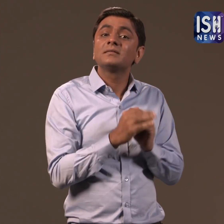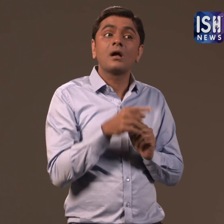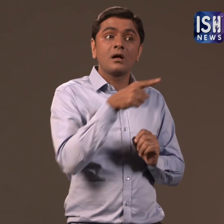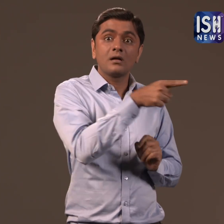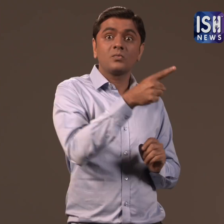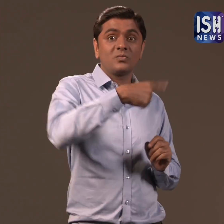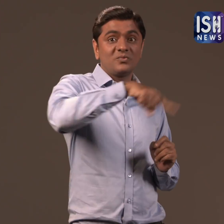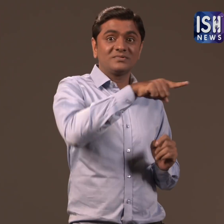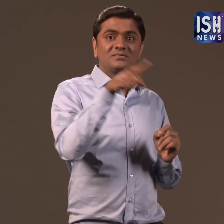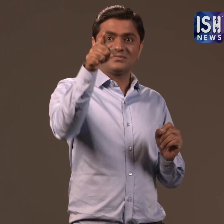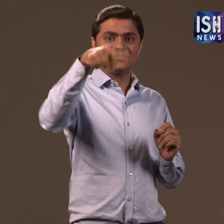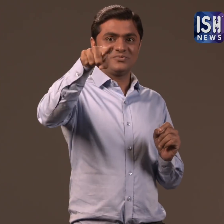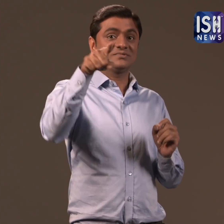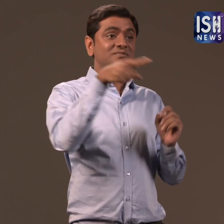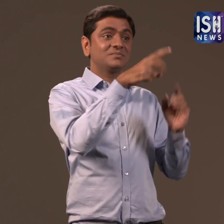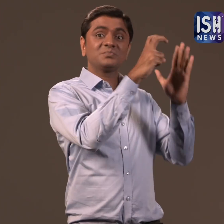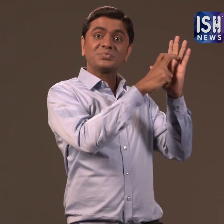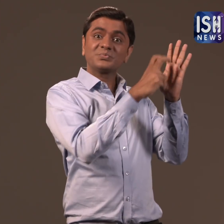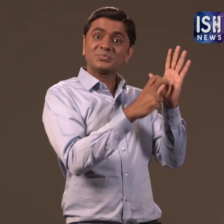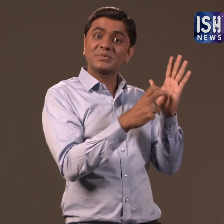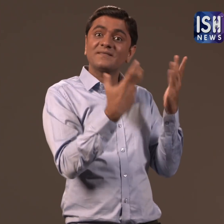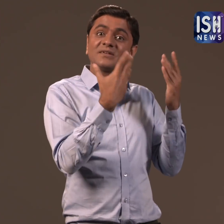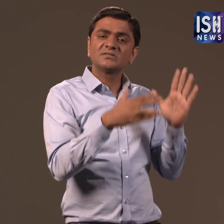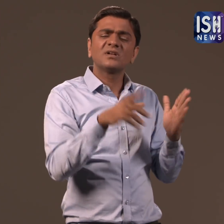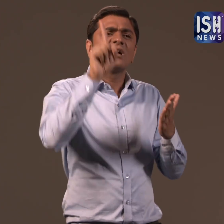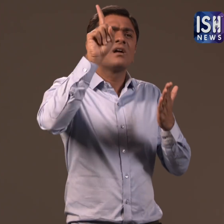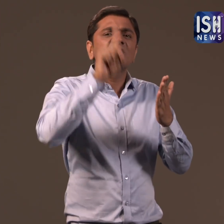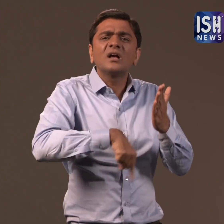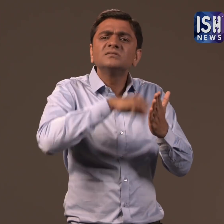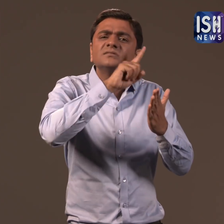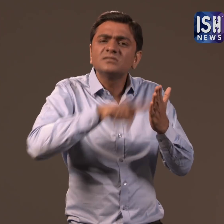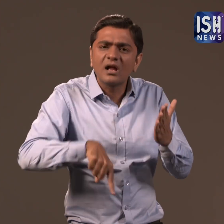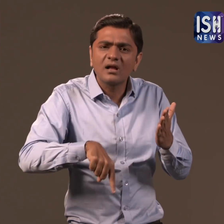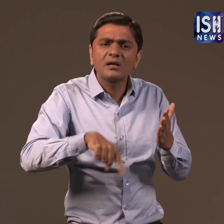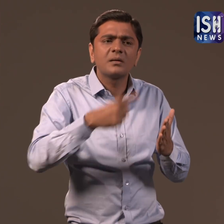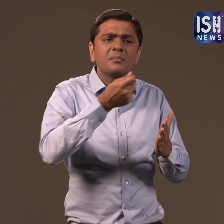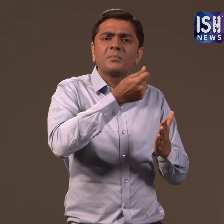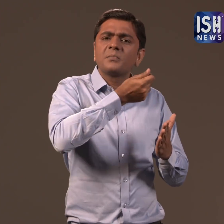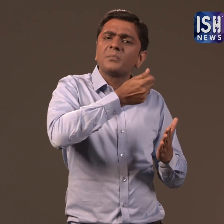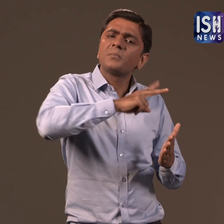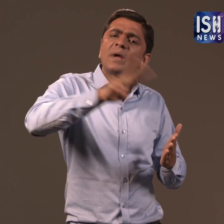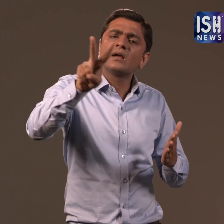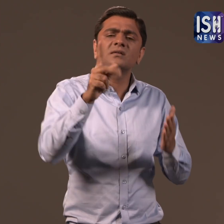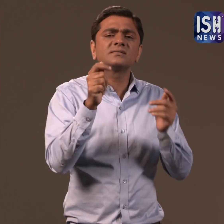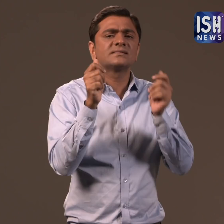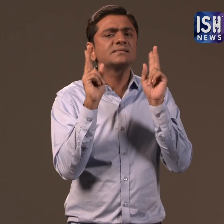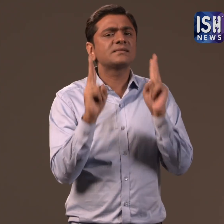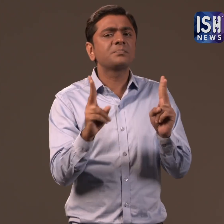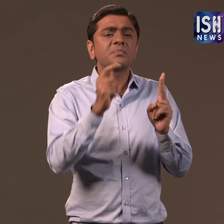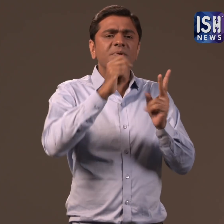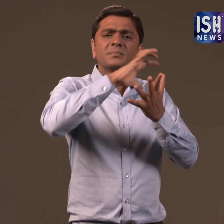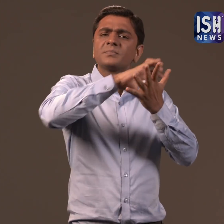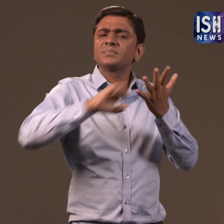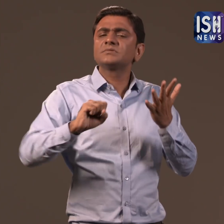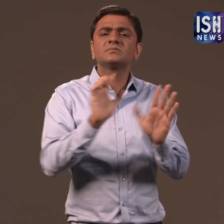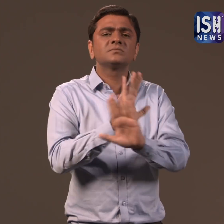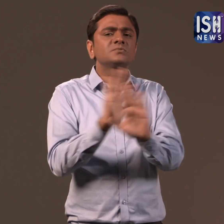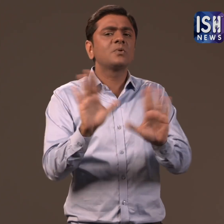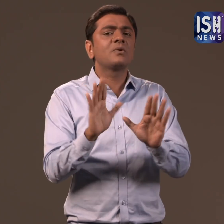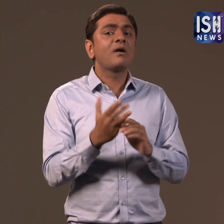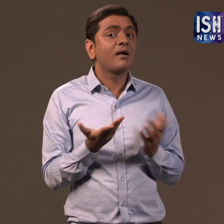IRCTC does not charge cancellation fees if a ticket is cancelled.